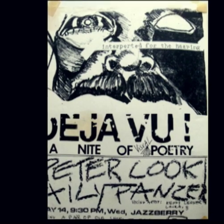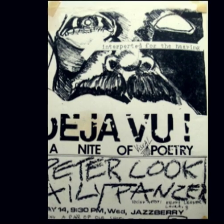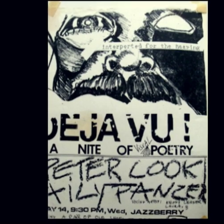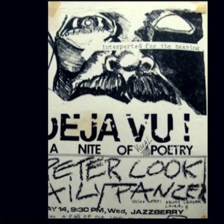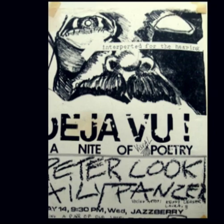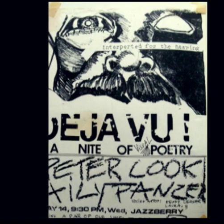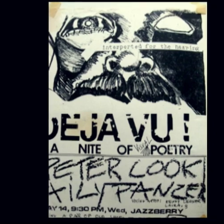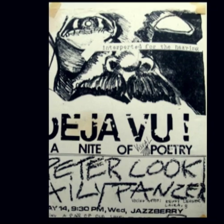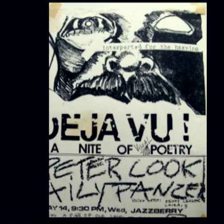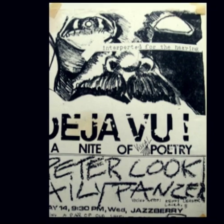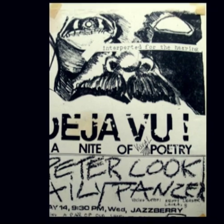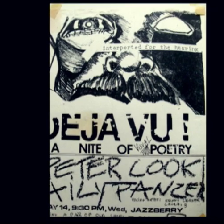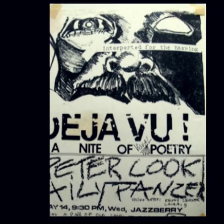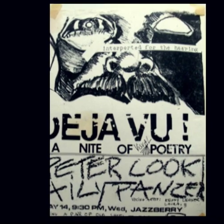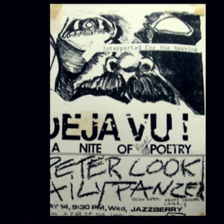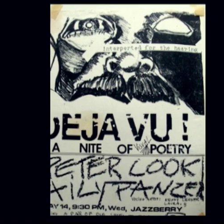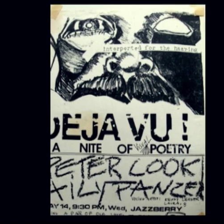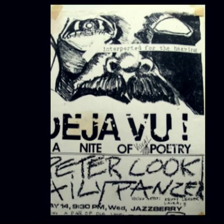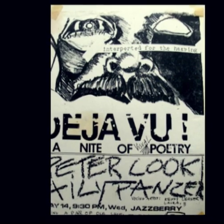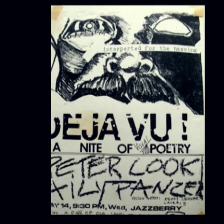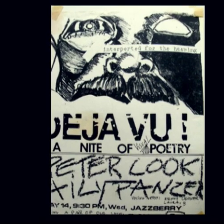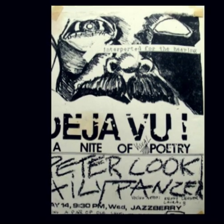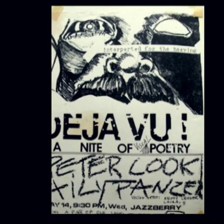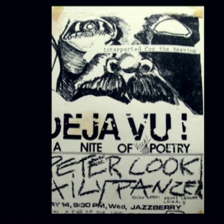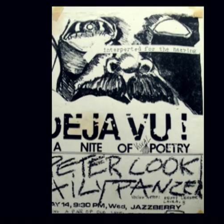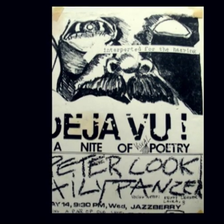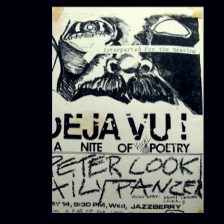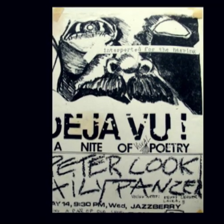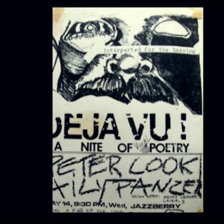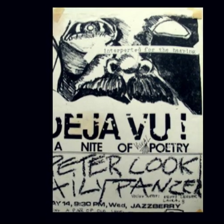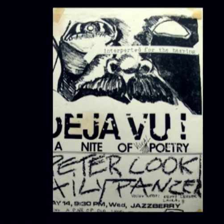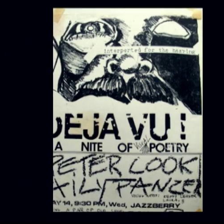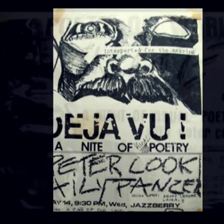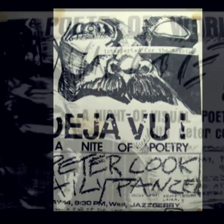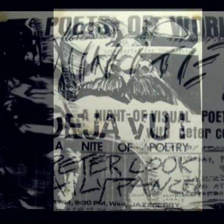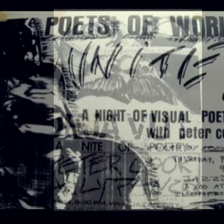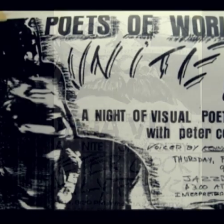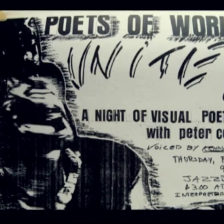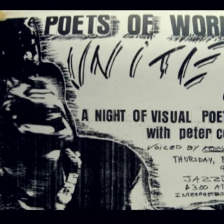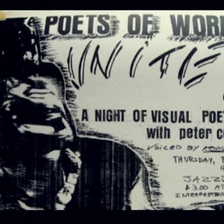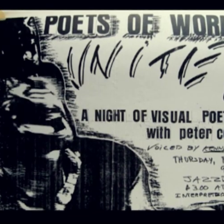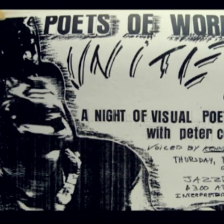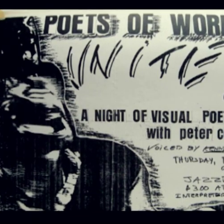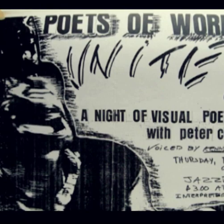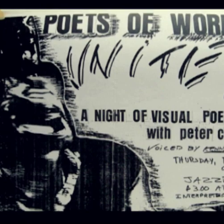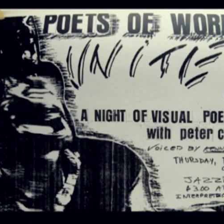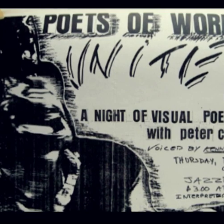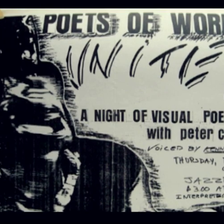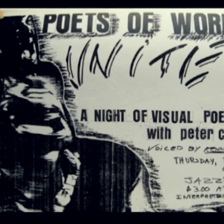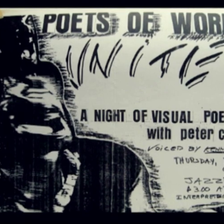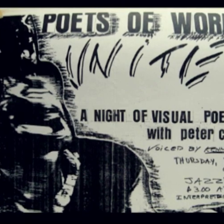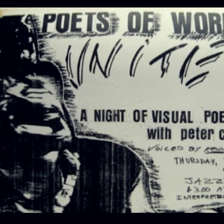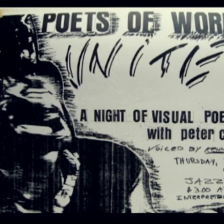really started an experimental stage for introducing sign language interpreters, to a hearing audience.